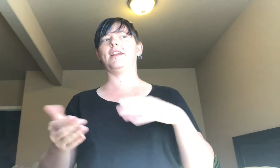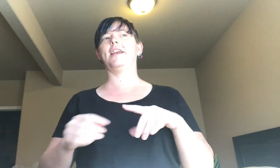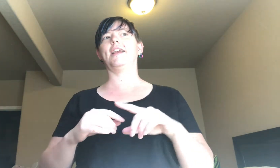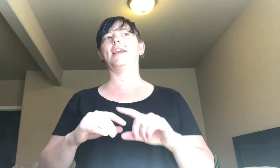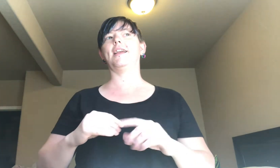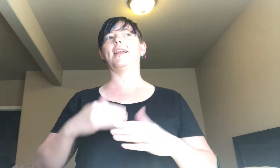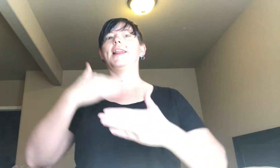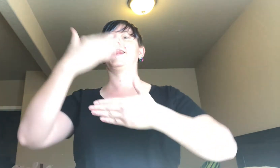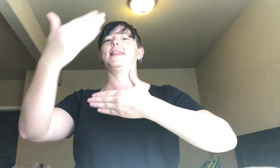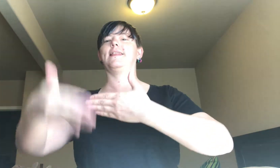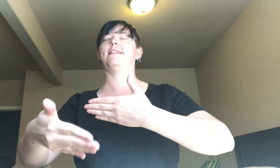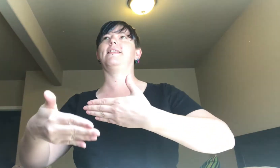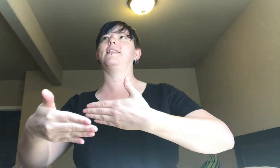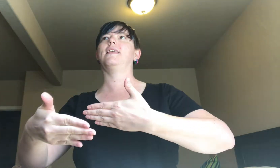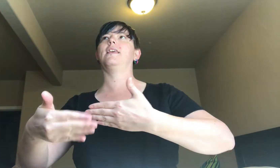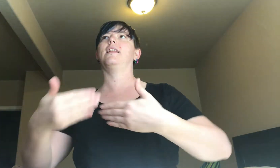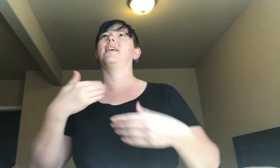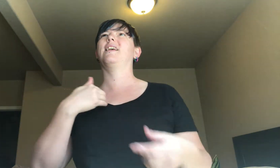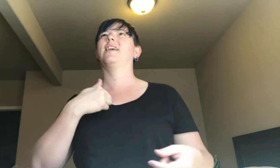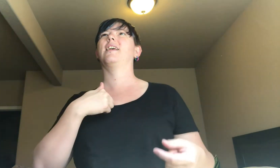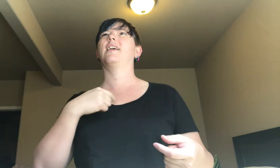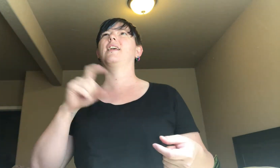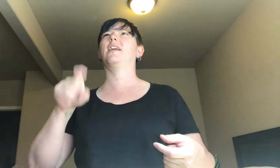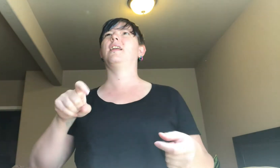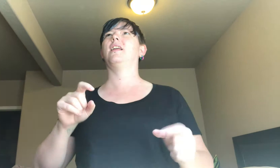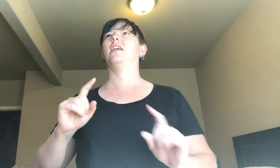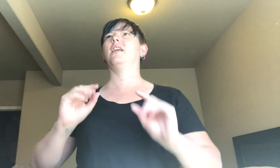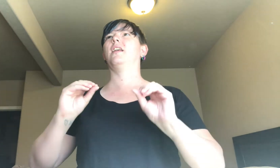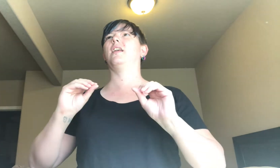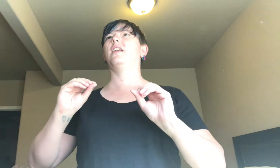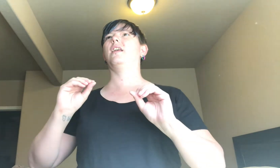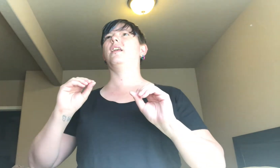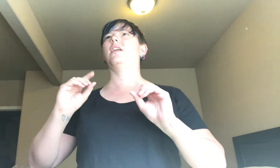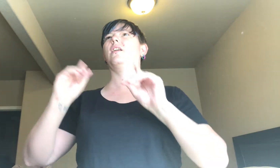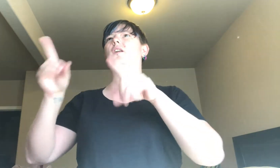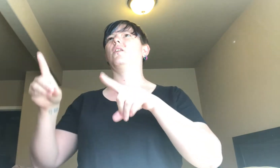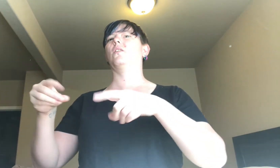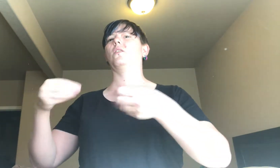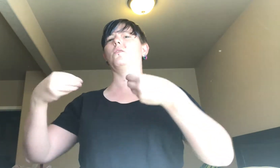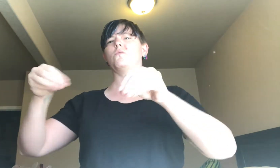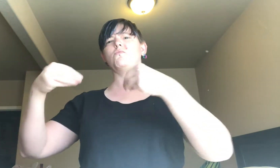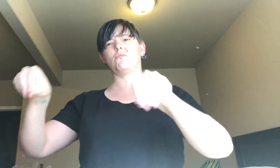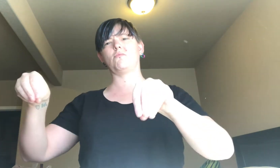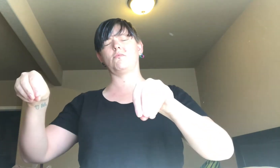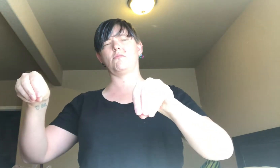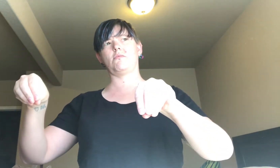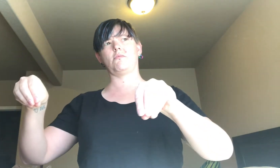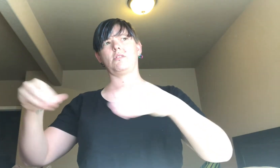Anyway, next I need to go to the store,